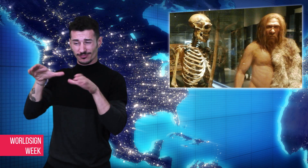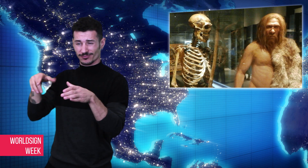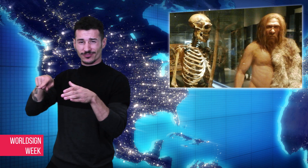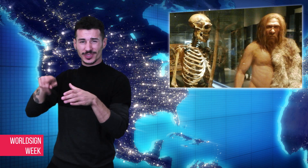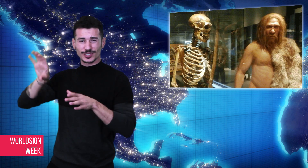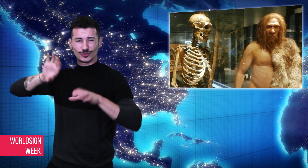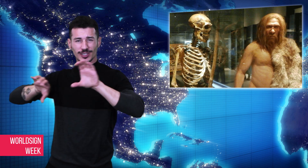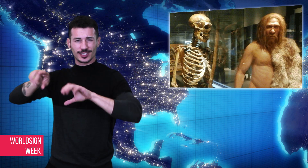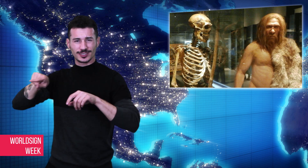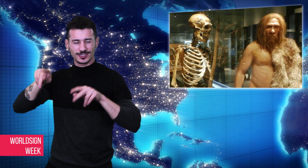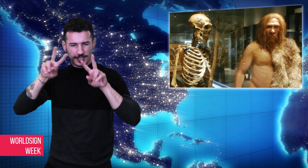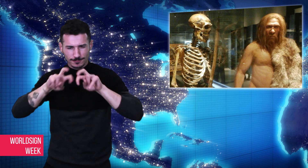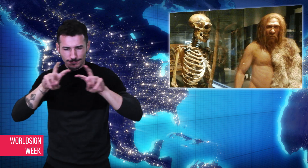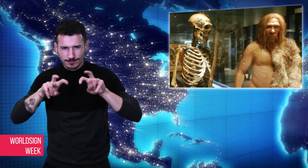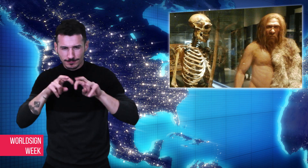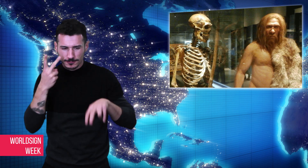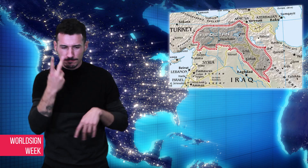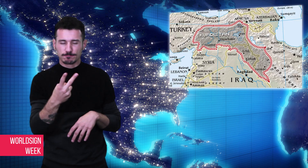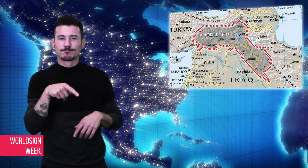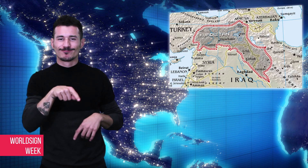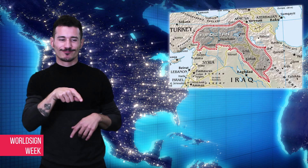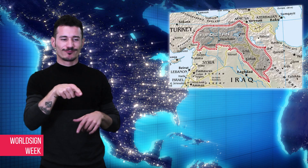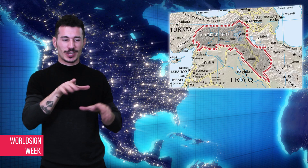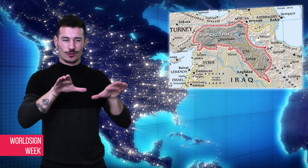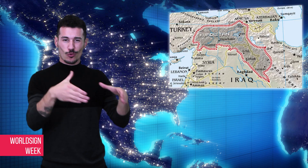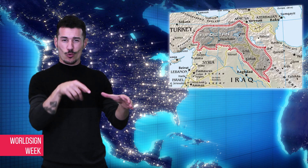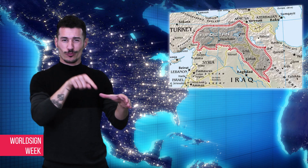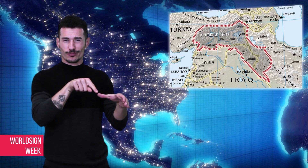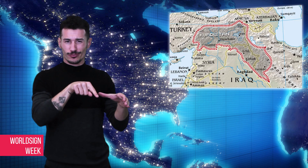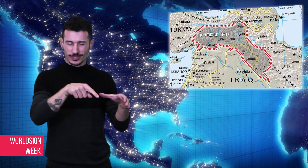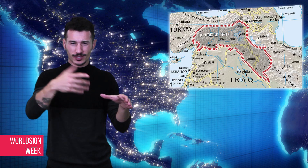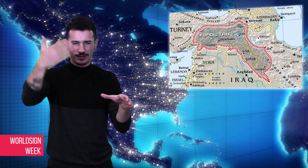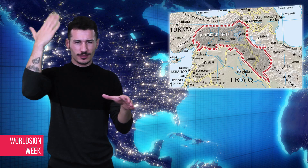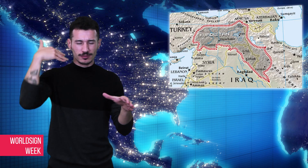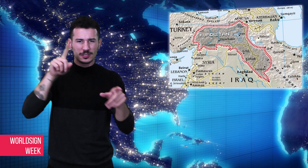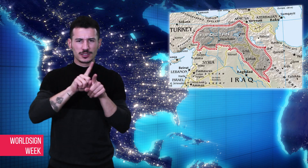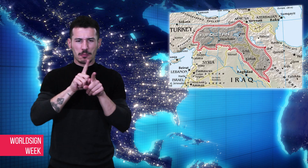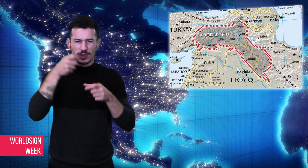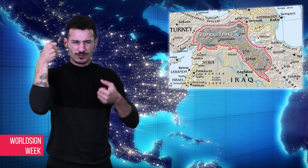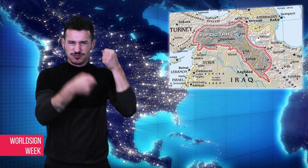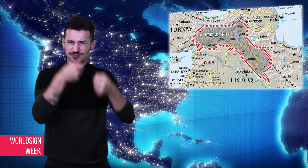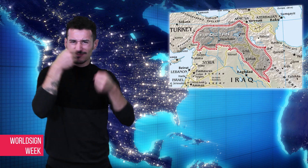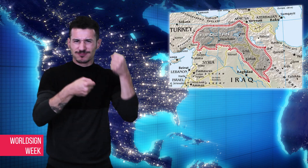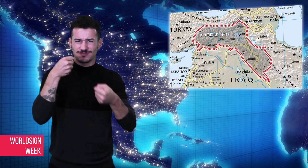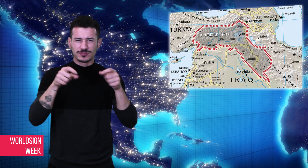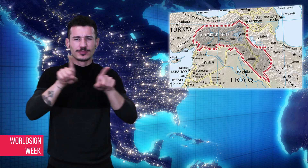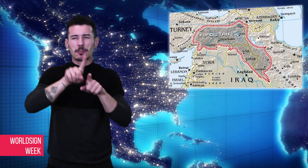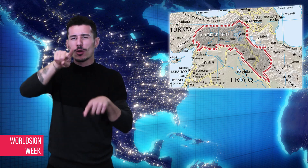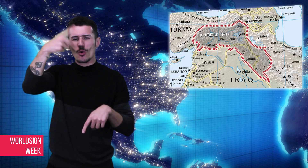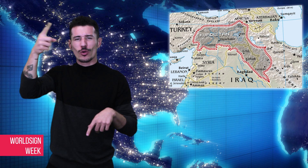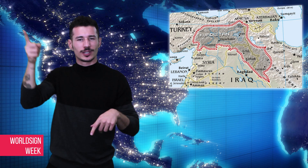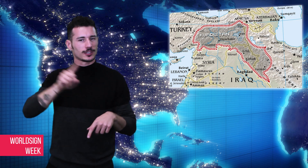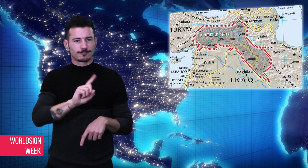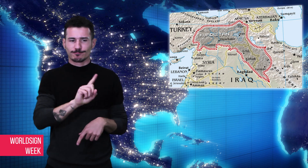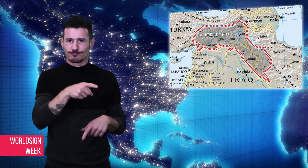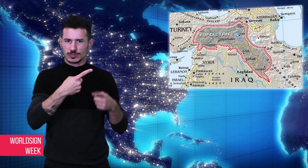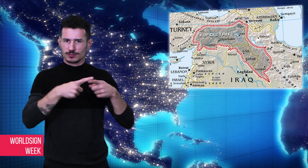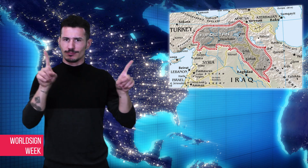toothed cats. Scientists believe society at that time was “caring”